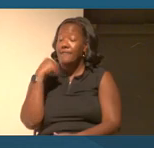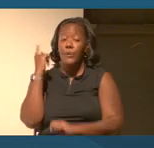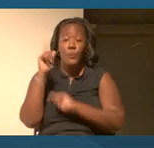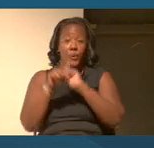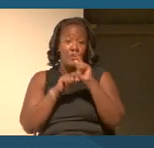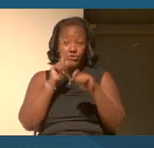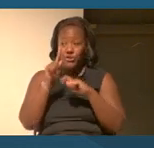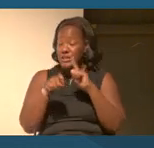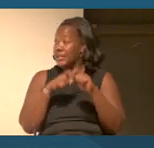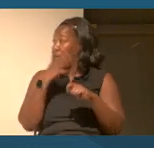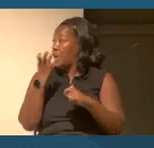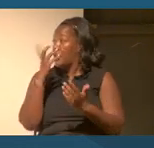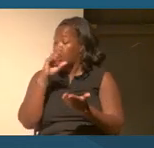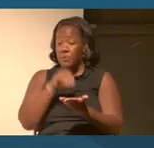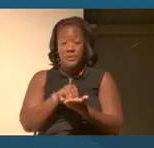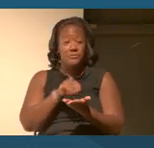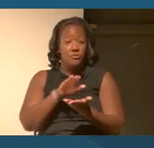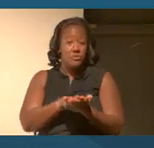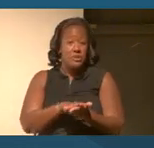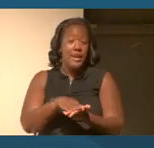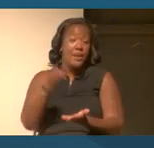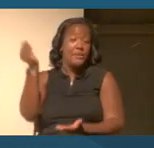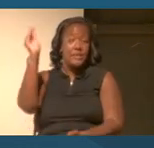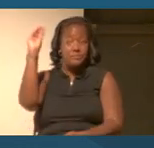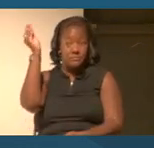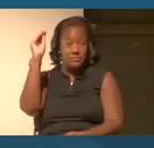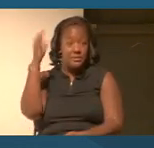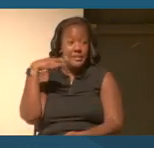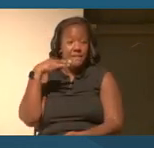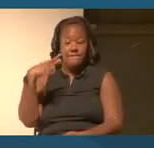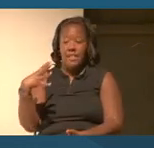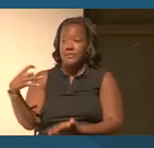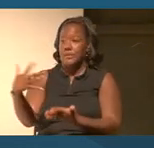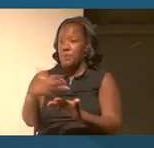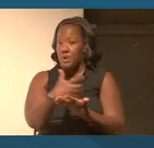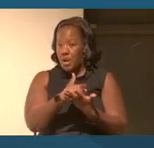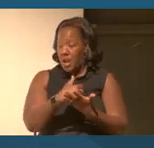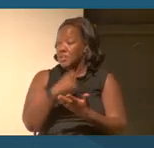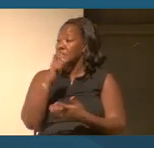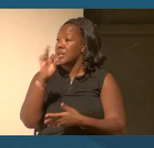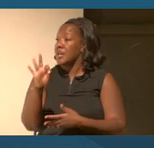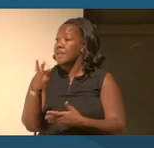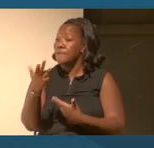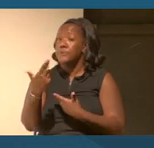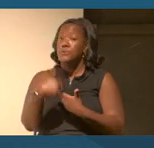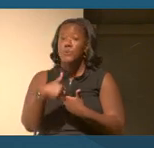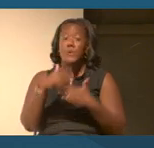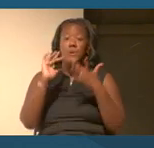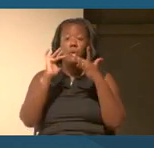at one of our volunteers will collect it for you. And then if you're joining us online, please just submit your questions through the Q&A